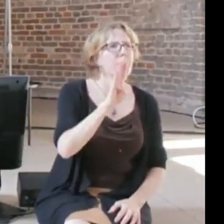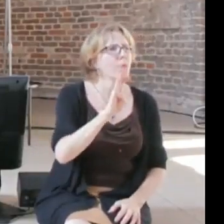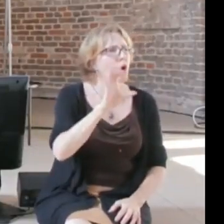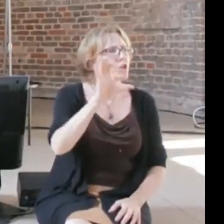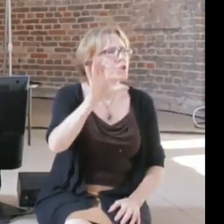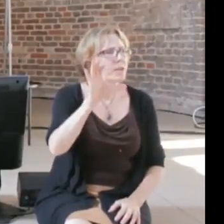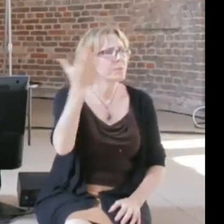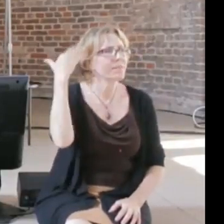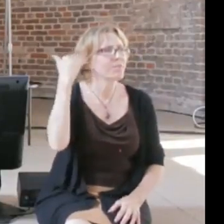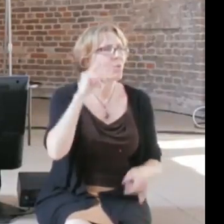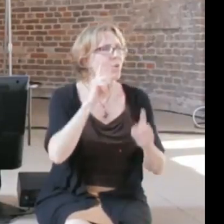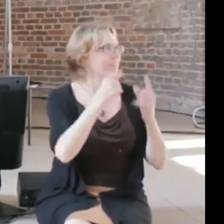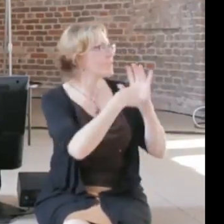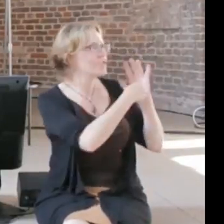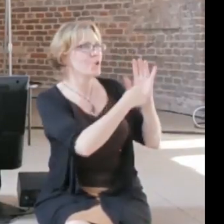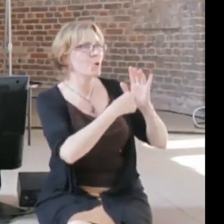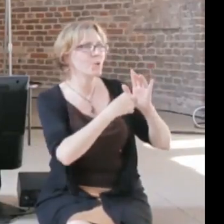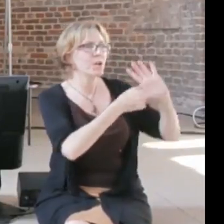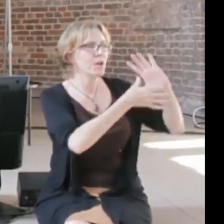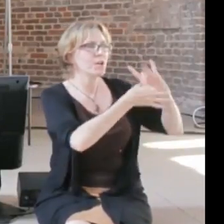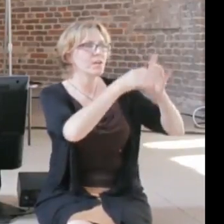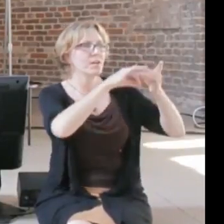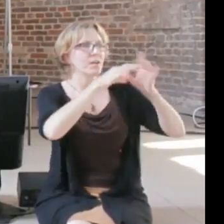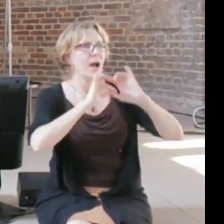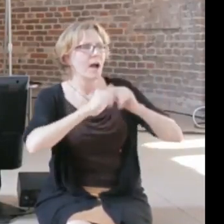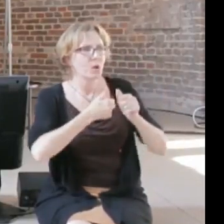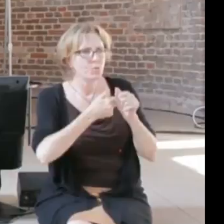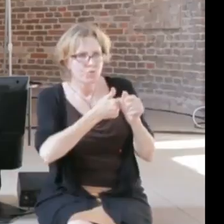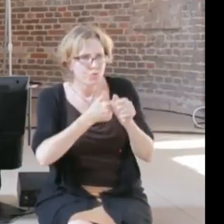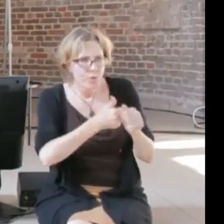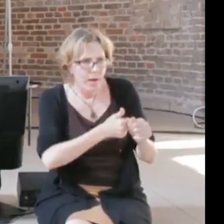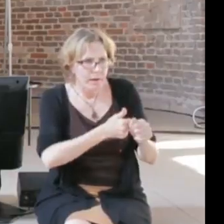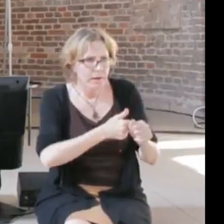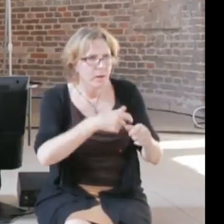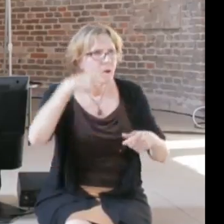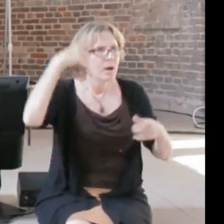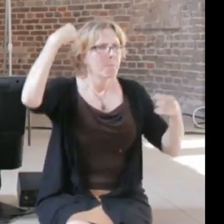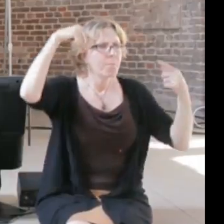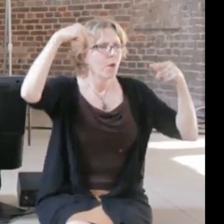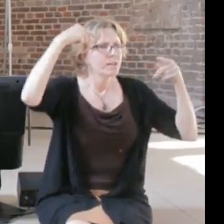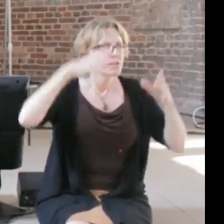very interesting in that sense, I think there are probably flaws to it because it assumes